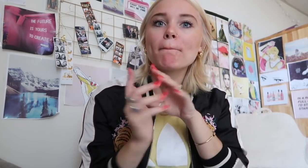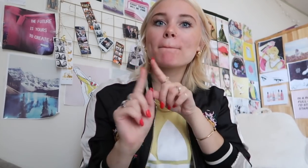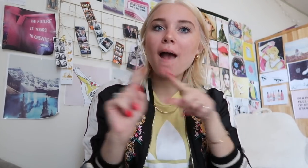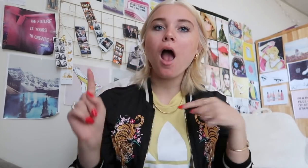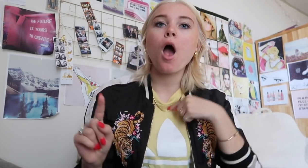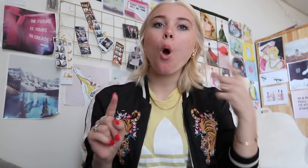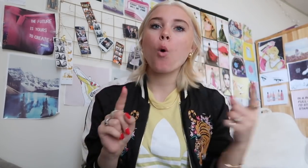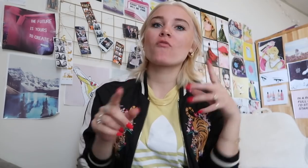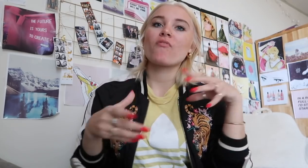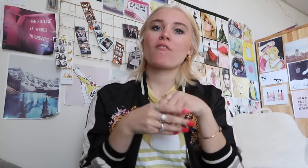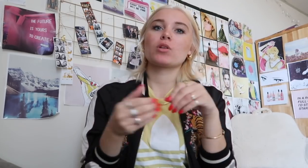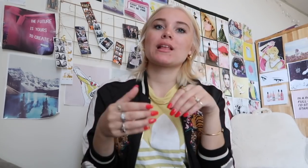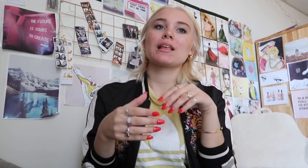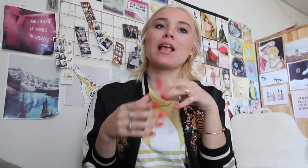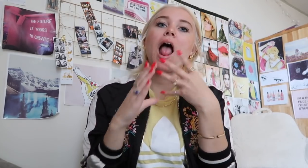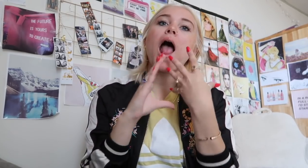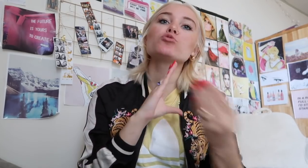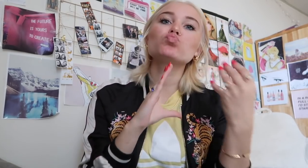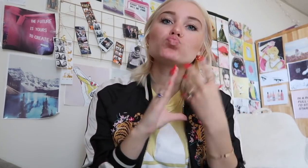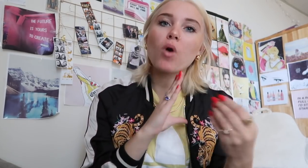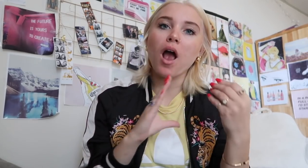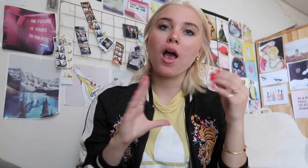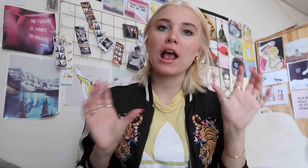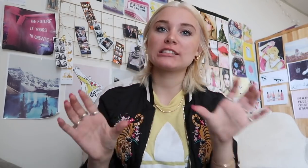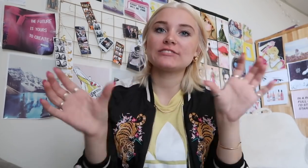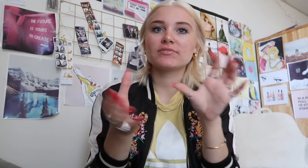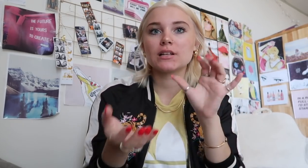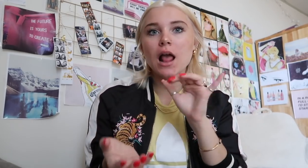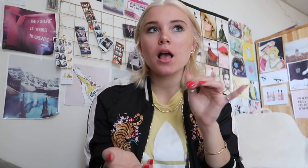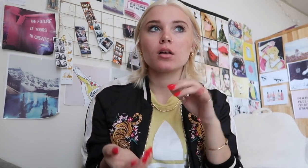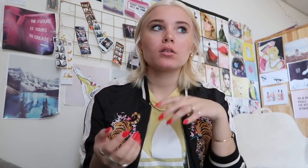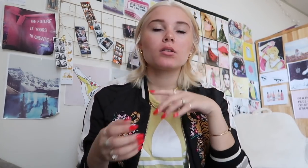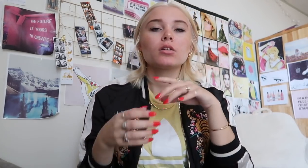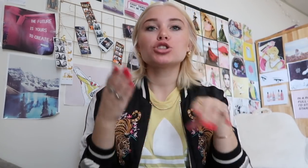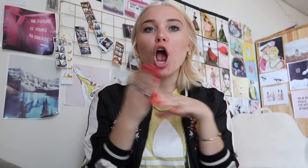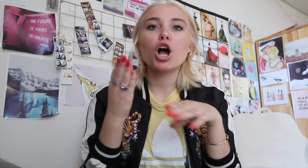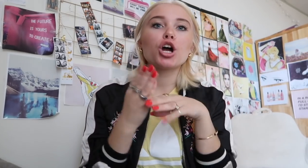but I got involved with sports in other leagues that are not part of my school